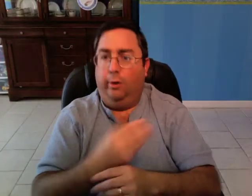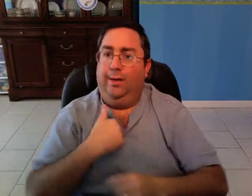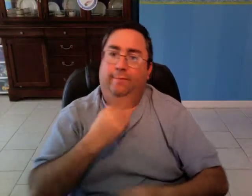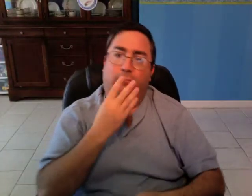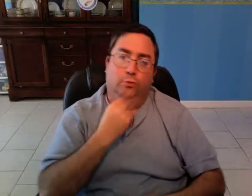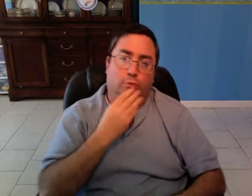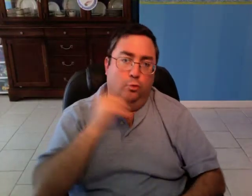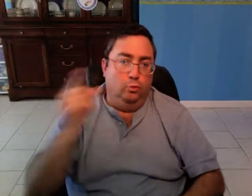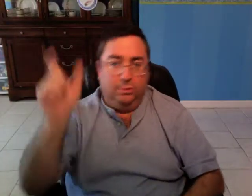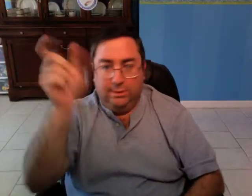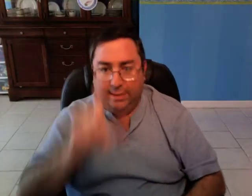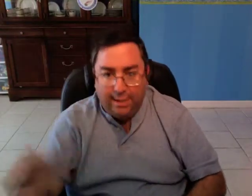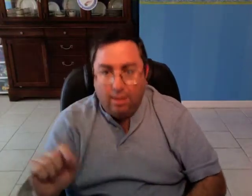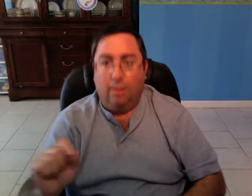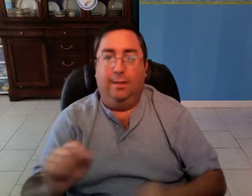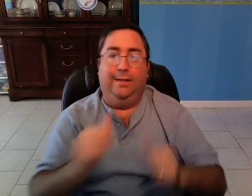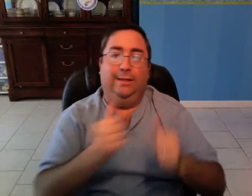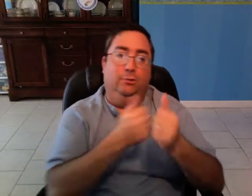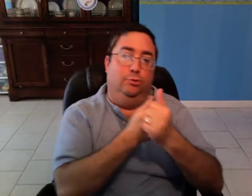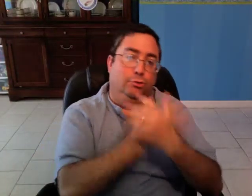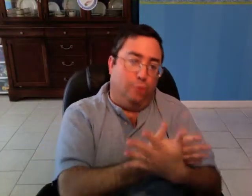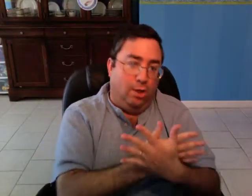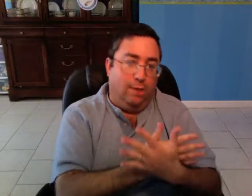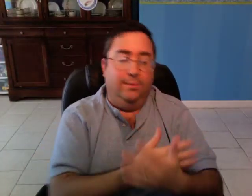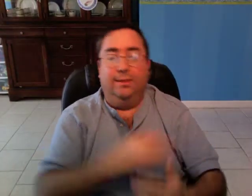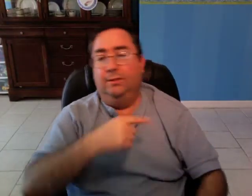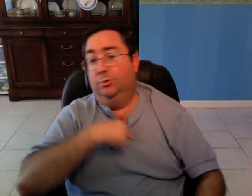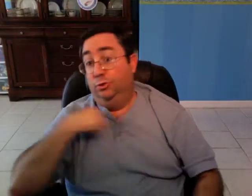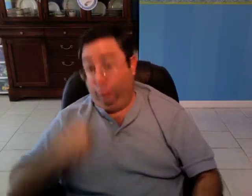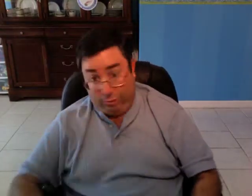There are Jews in Italy, Germany, and even China!